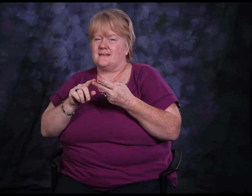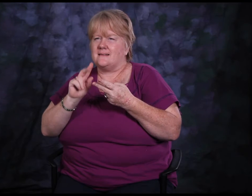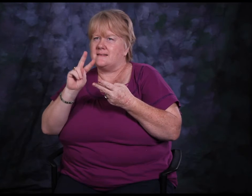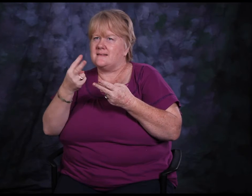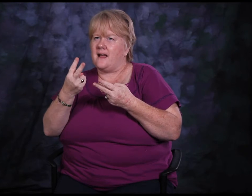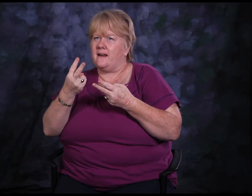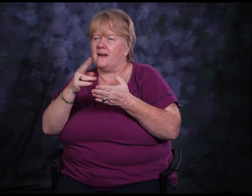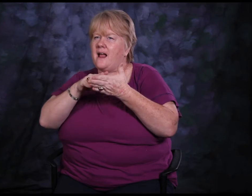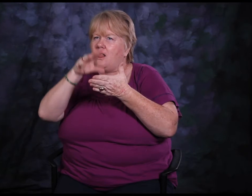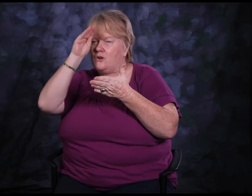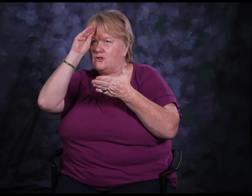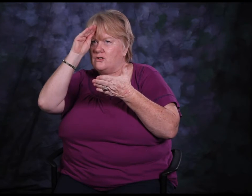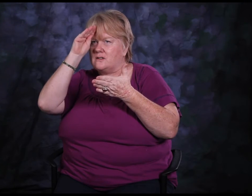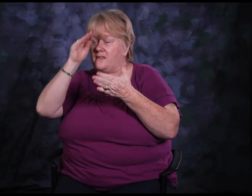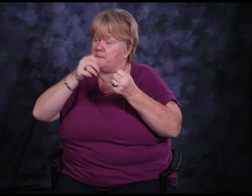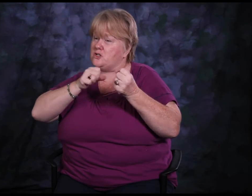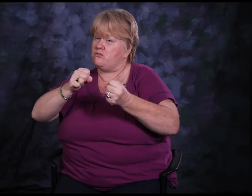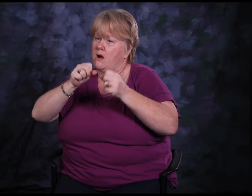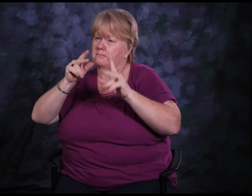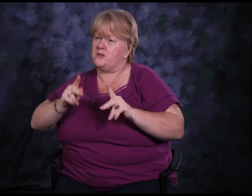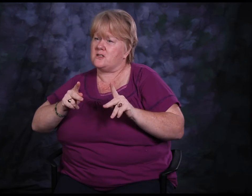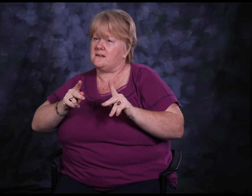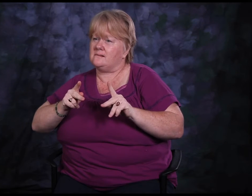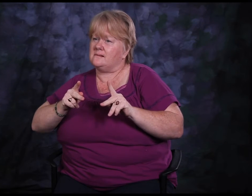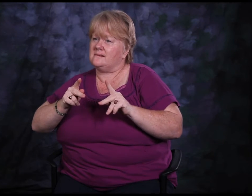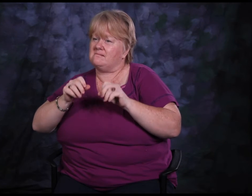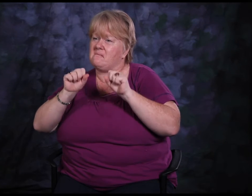Second of all, I’d say that I learned that I'm a strong person